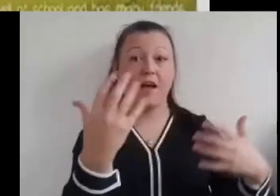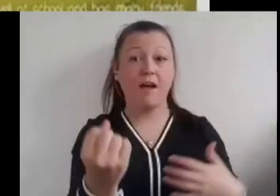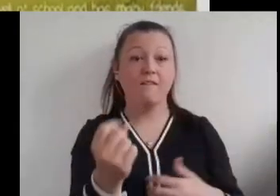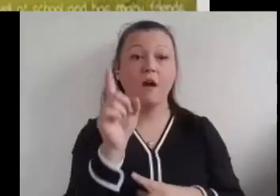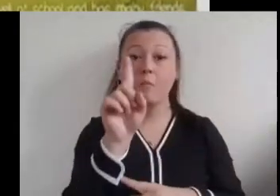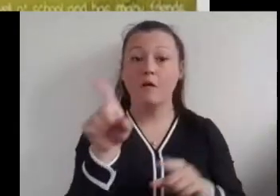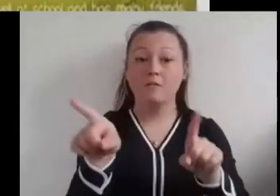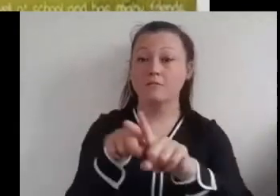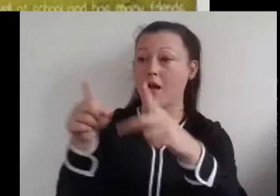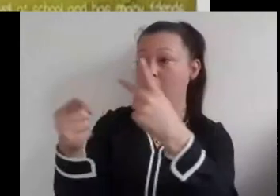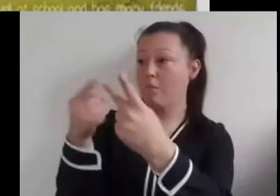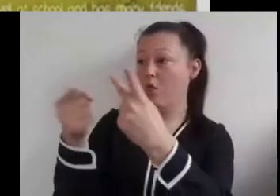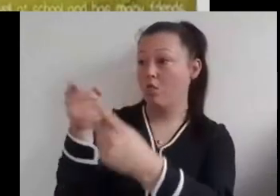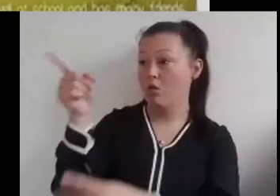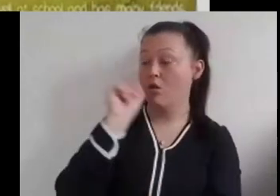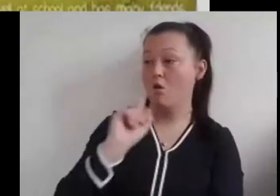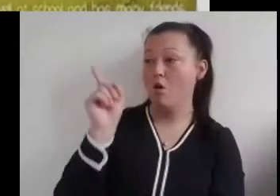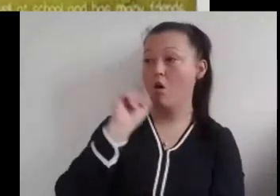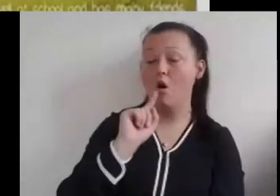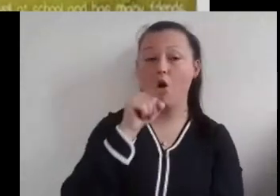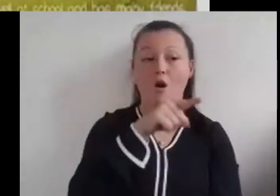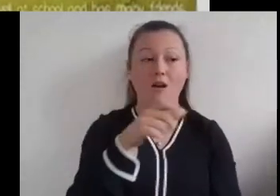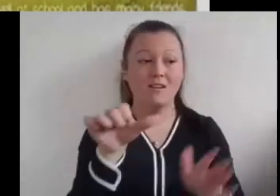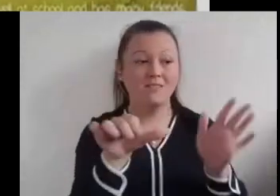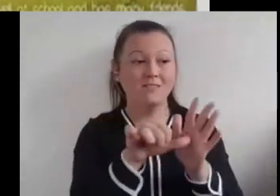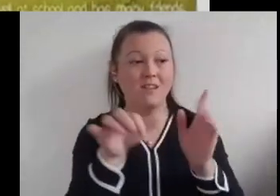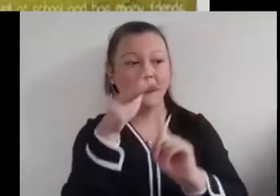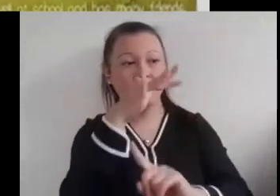Sometimes things just don't go as she likes.